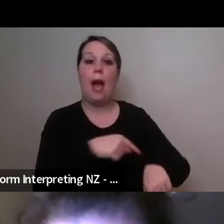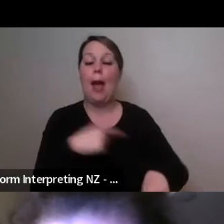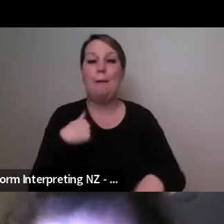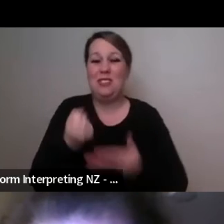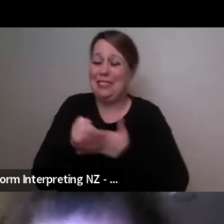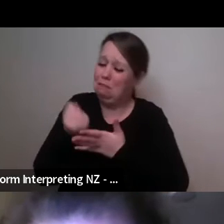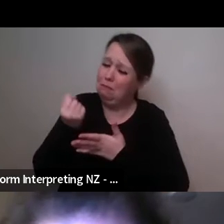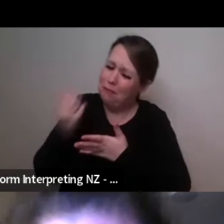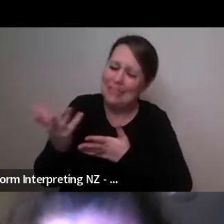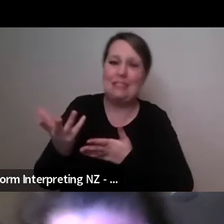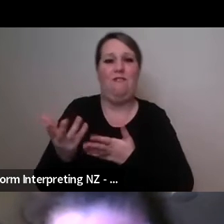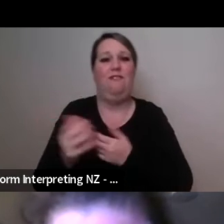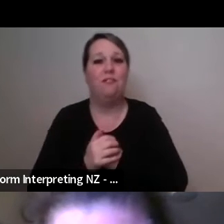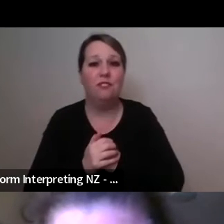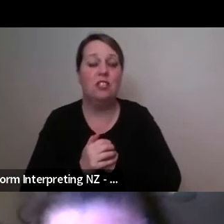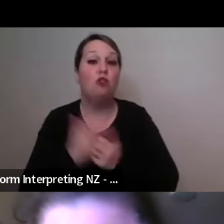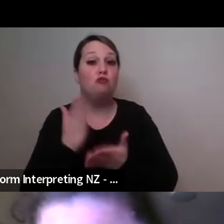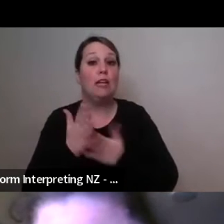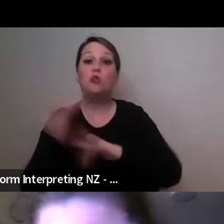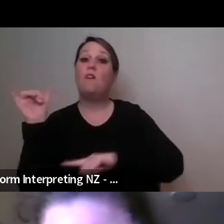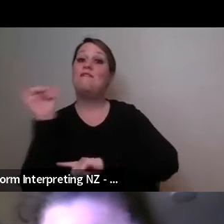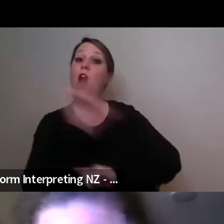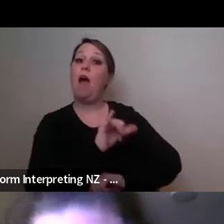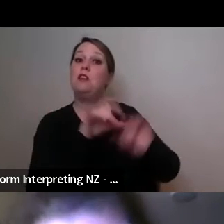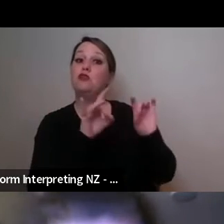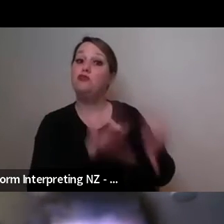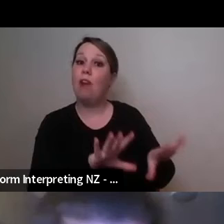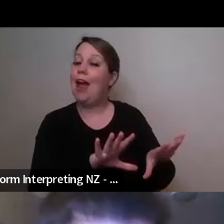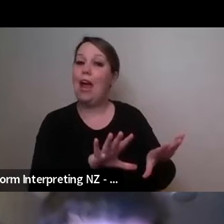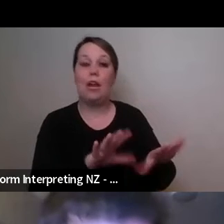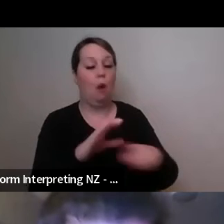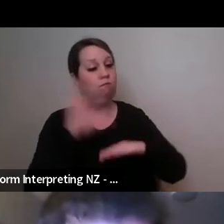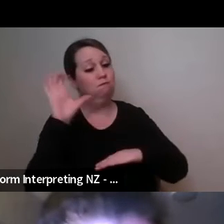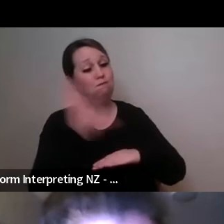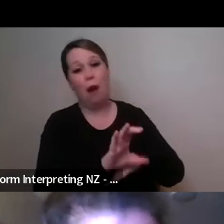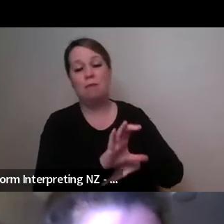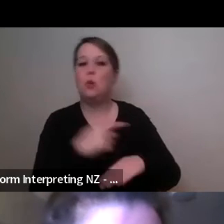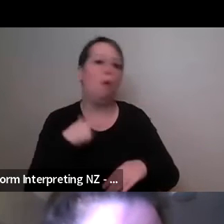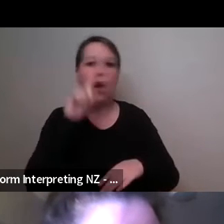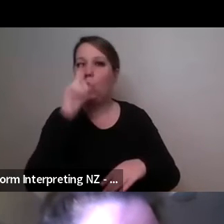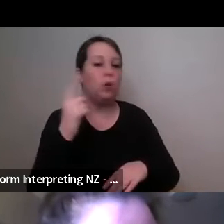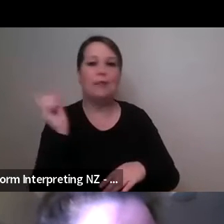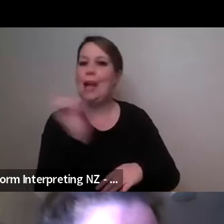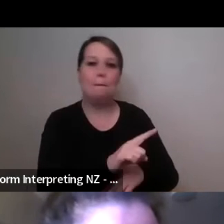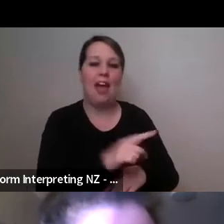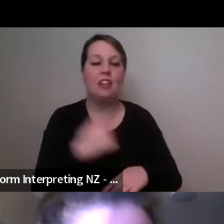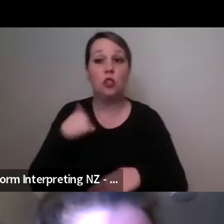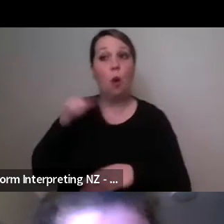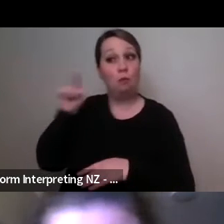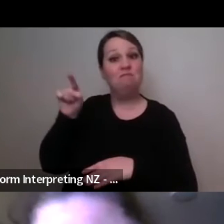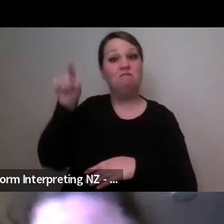have costed to get back to Australia um so I was able to build some projects uh locally and